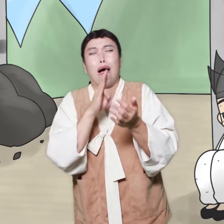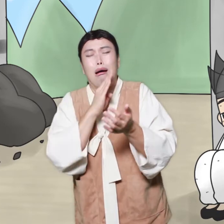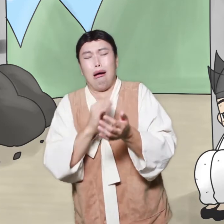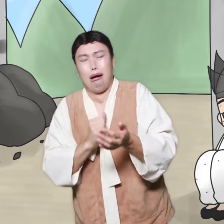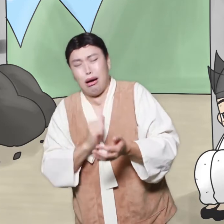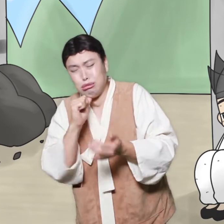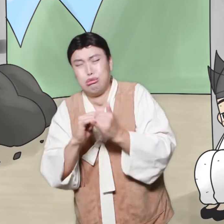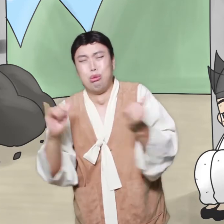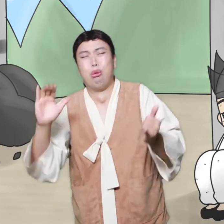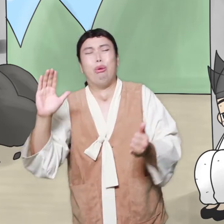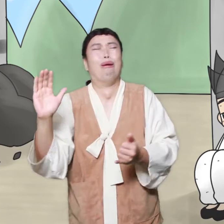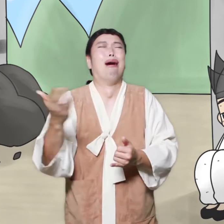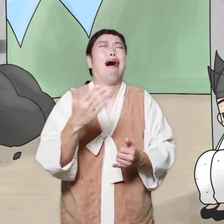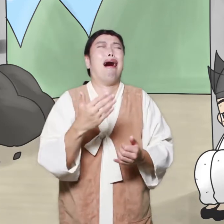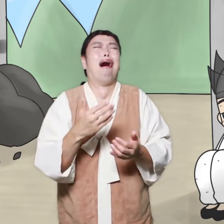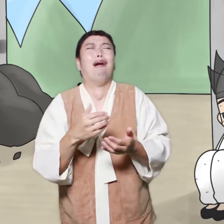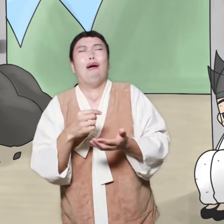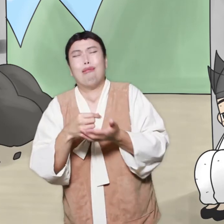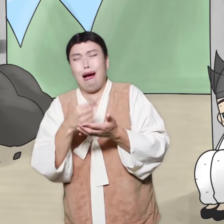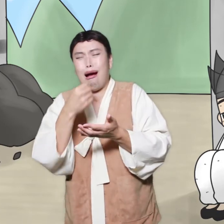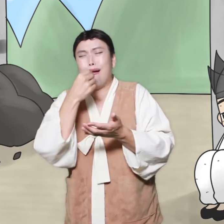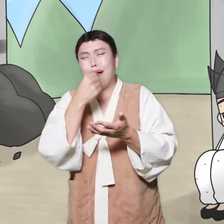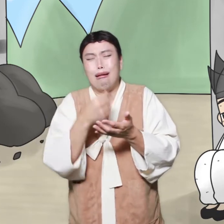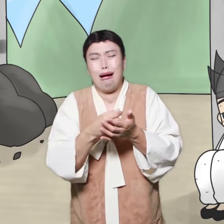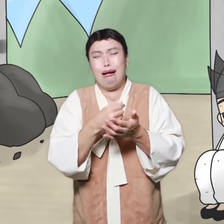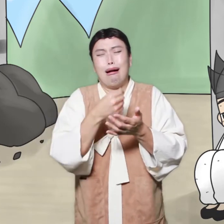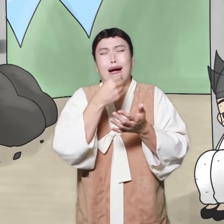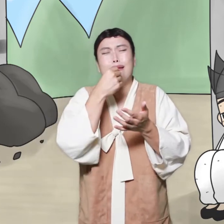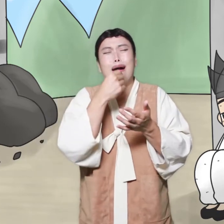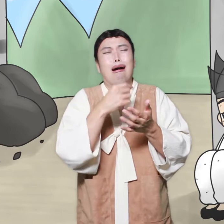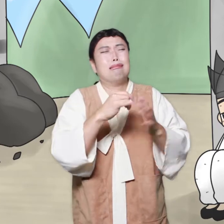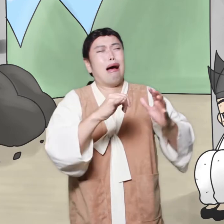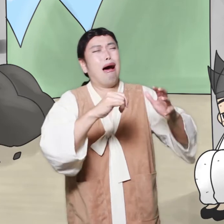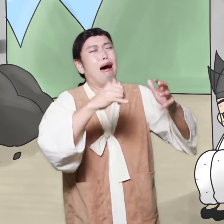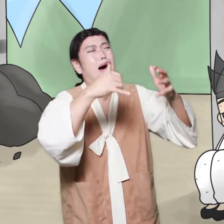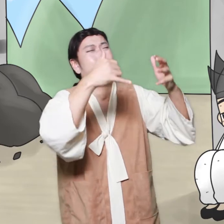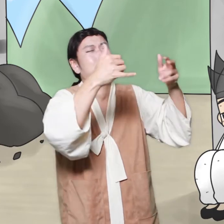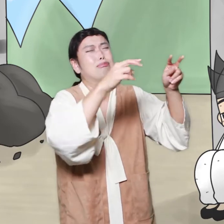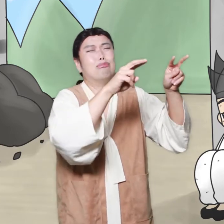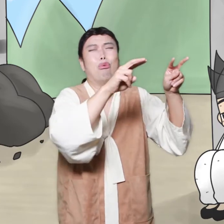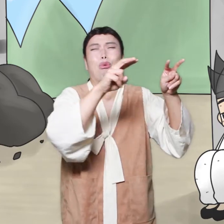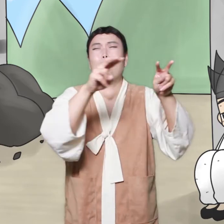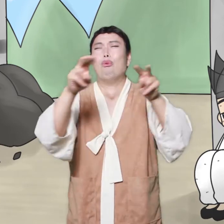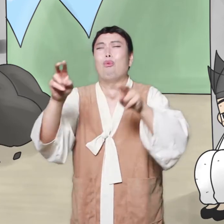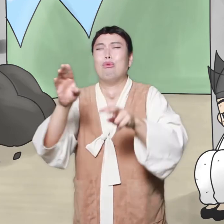A few days later his hunger roamed around the house and begged.